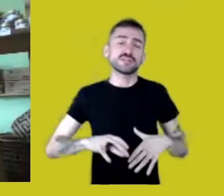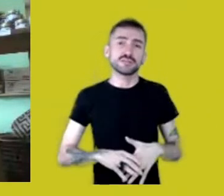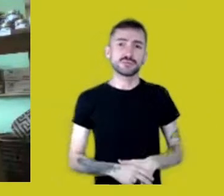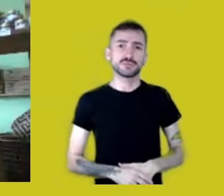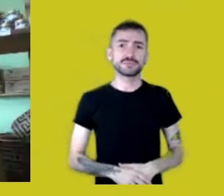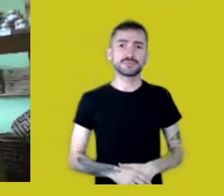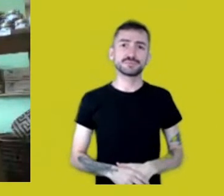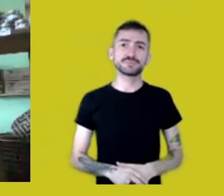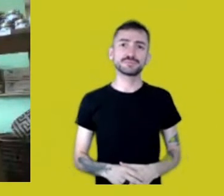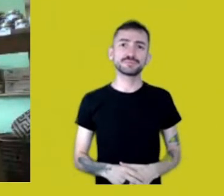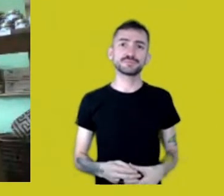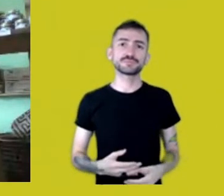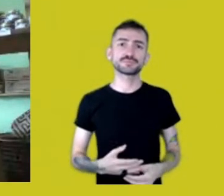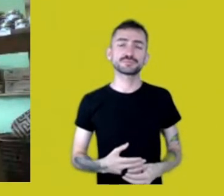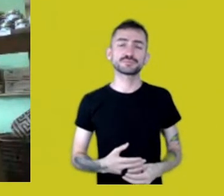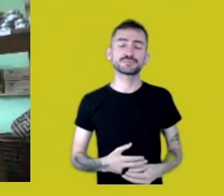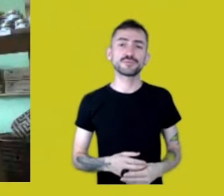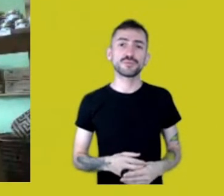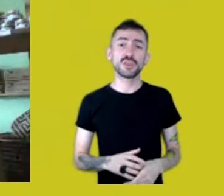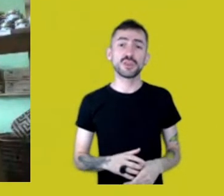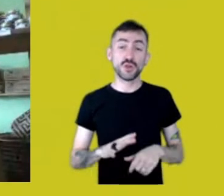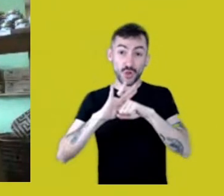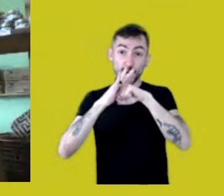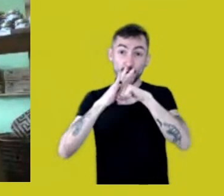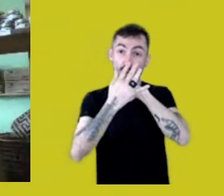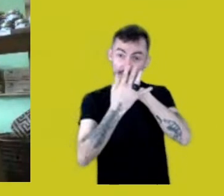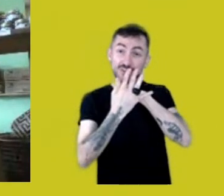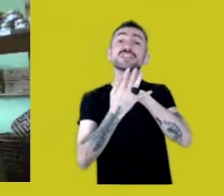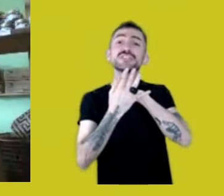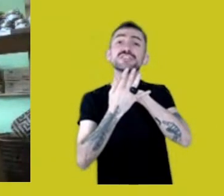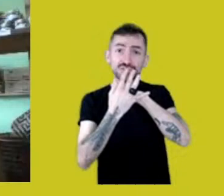Covid is reaching the top of waterfalls